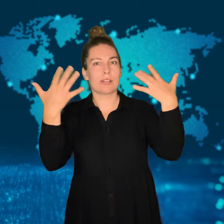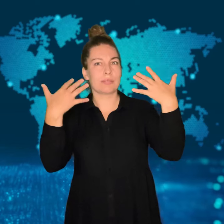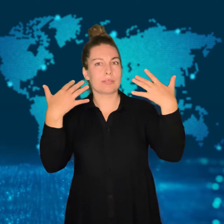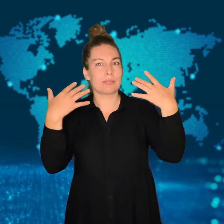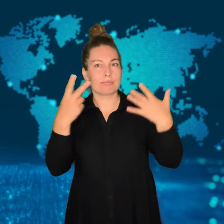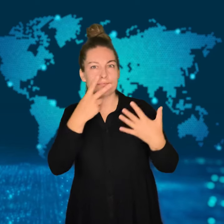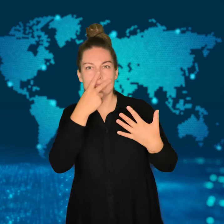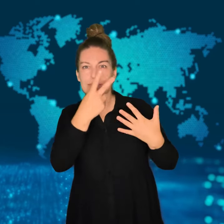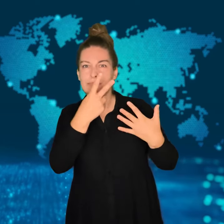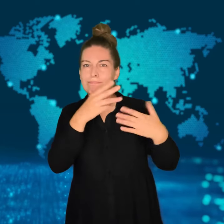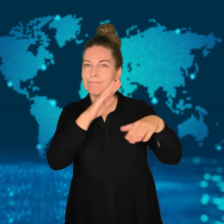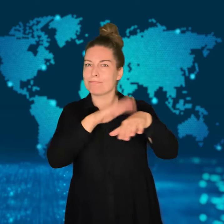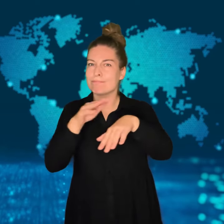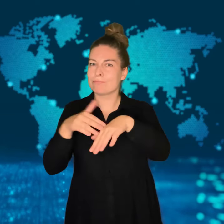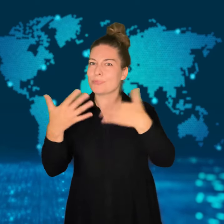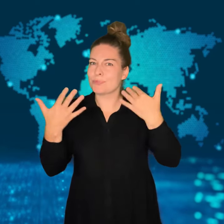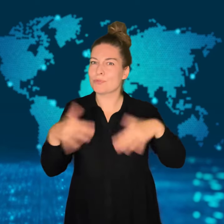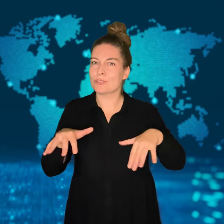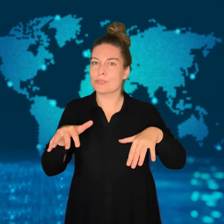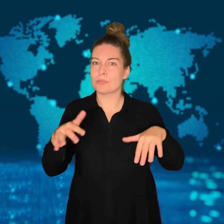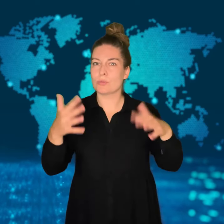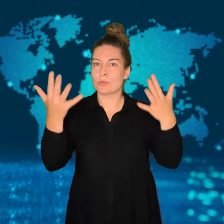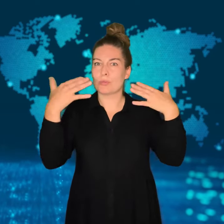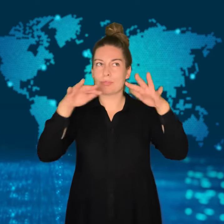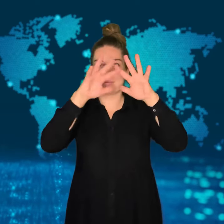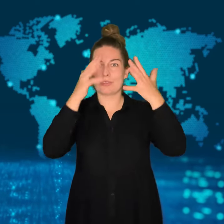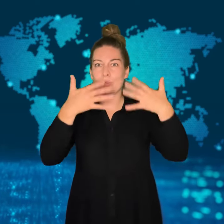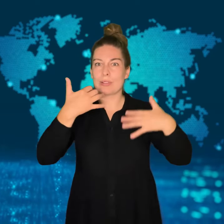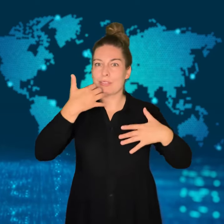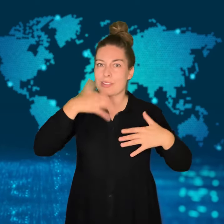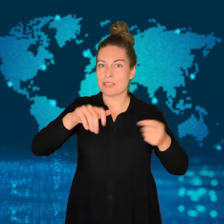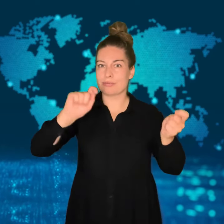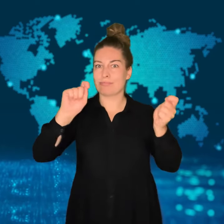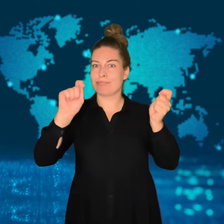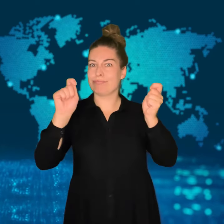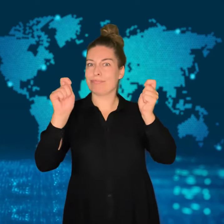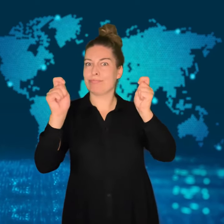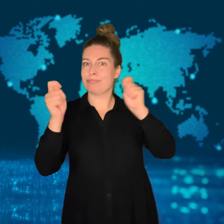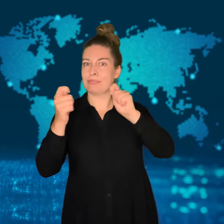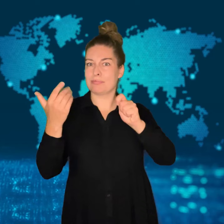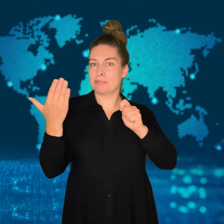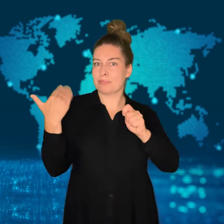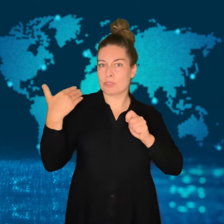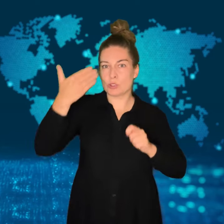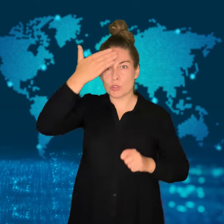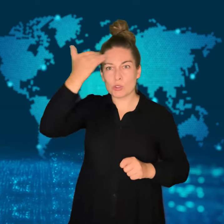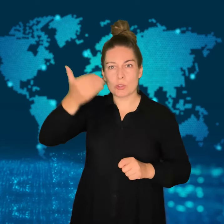the world means more water is evaporating during